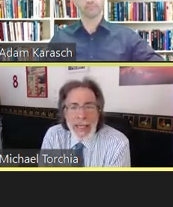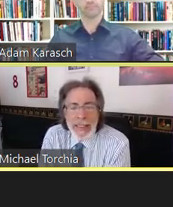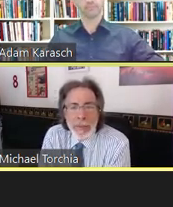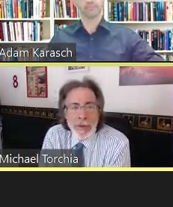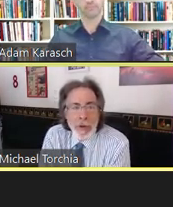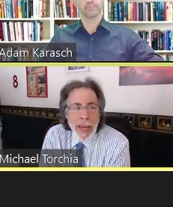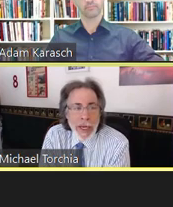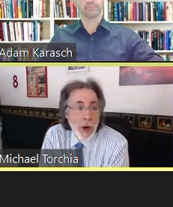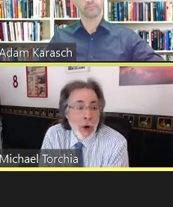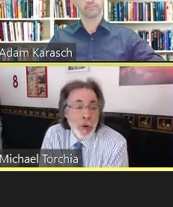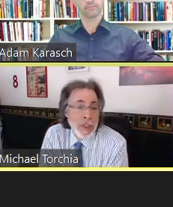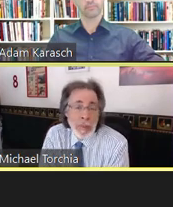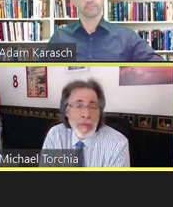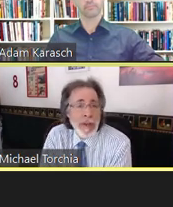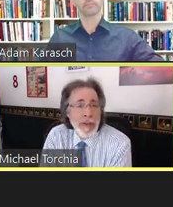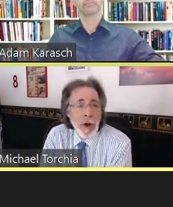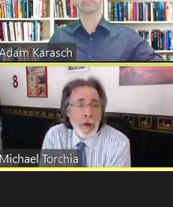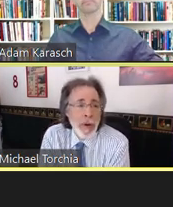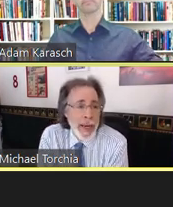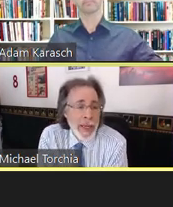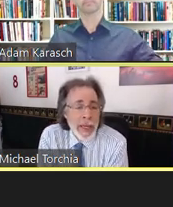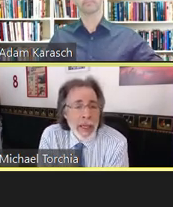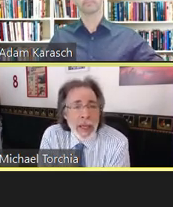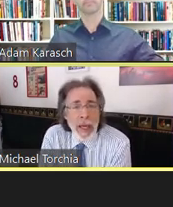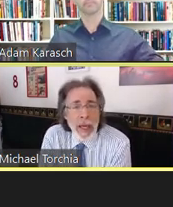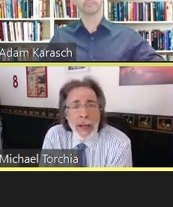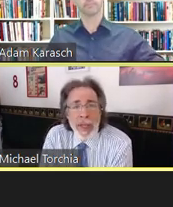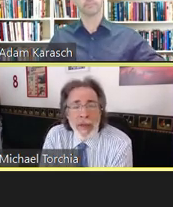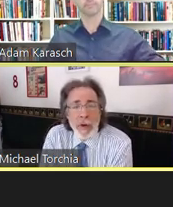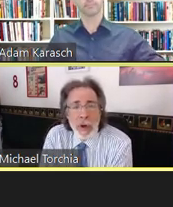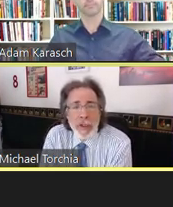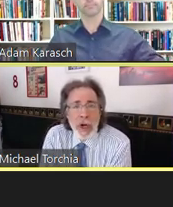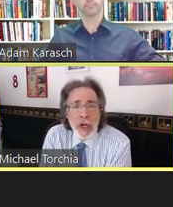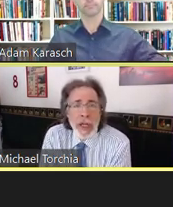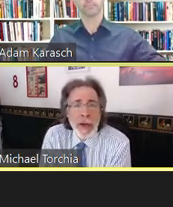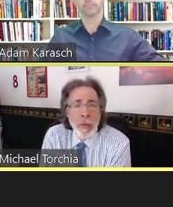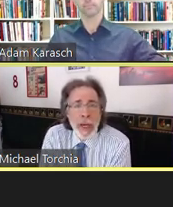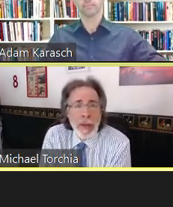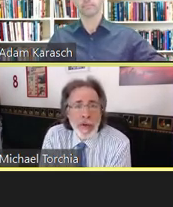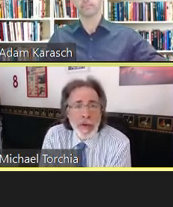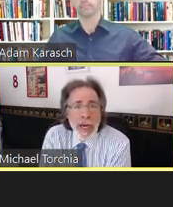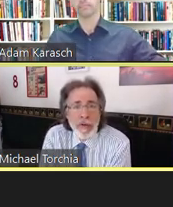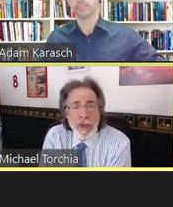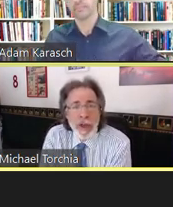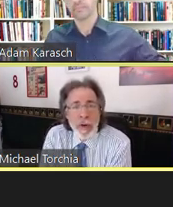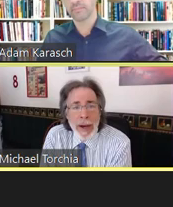Some of you may know some of this already. If you are struggling with trying to figure out